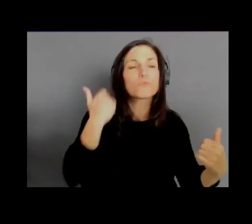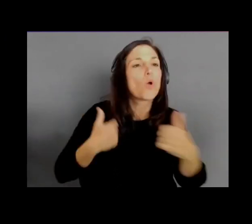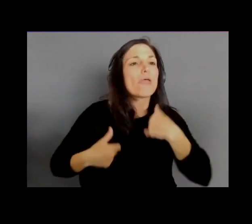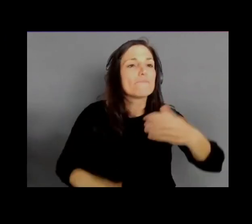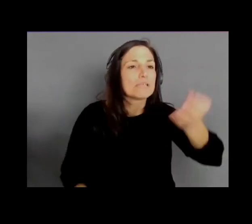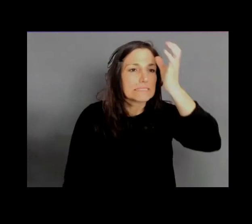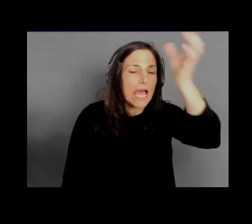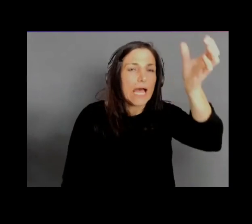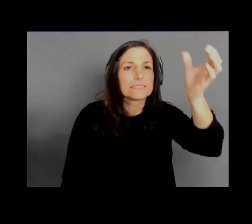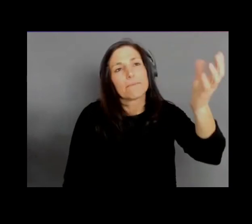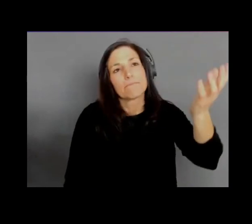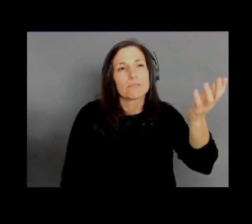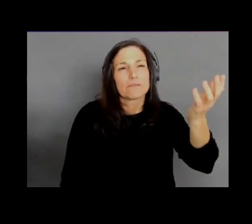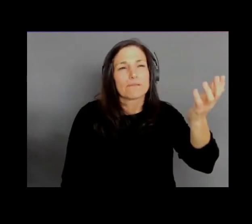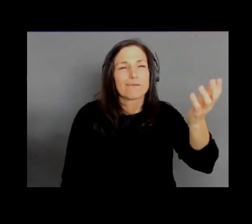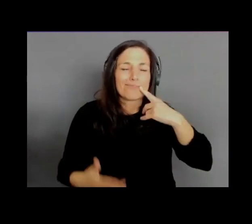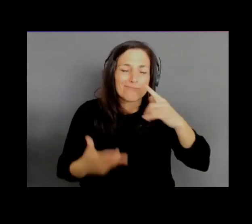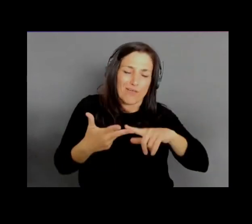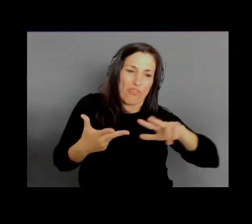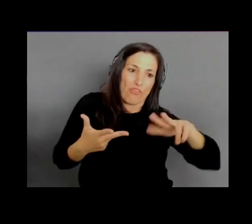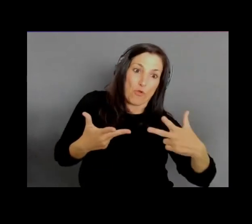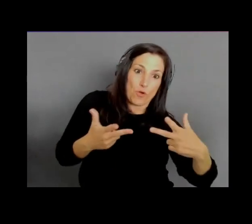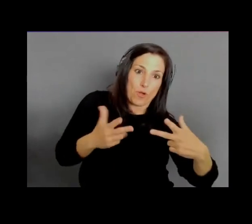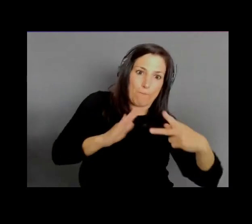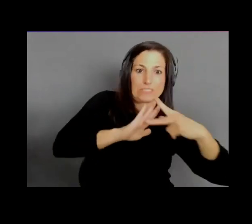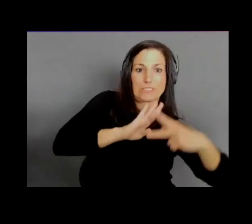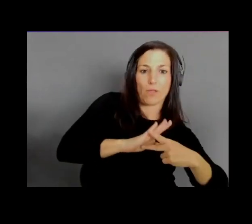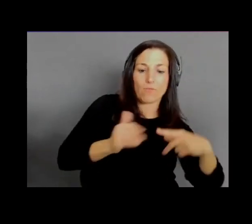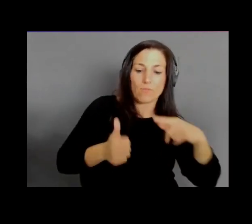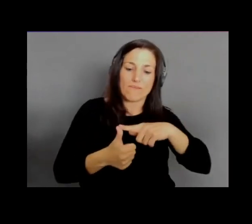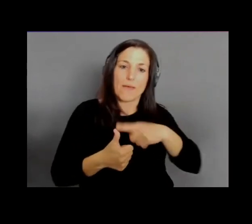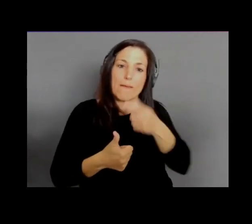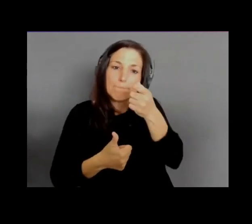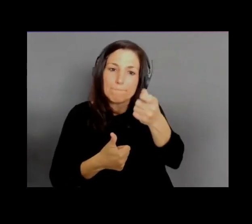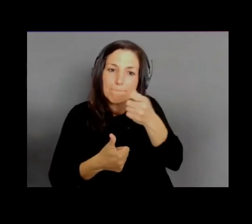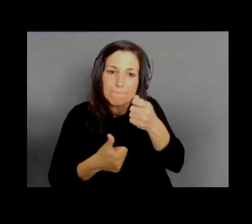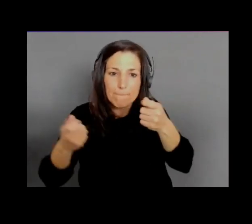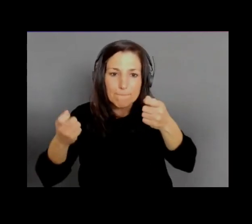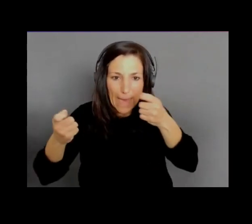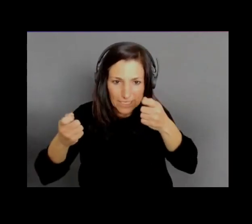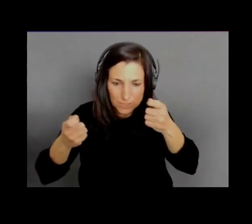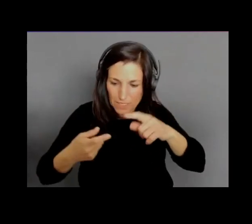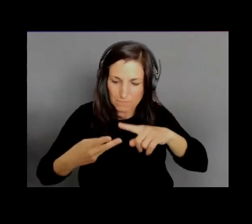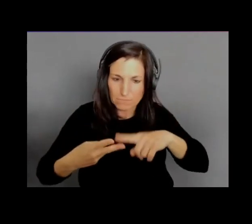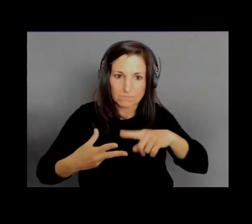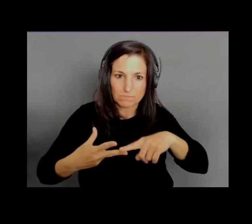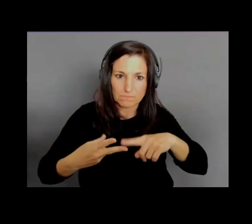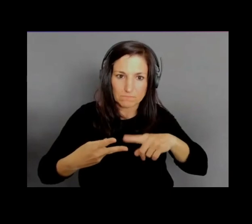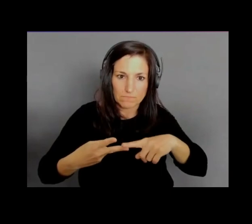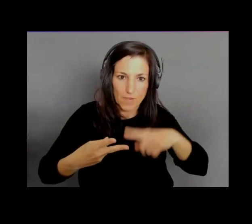it was management, it was compliance, and then there was this extensibility where the things we wanted to build for the enterprise.